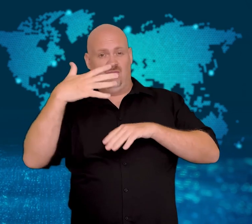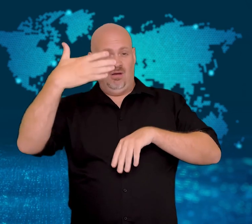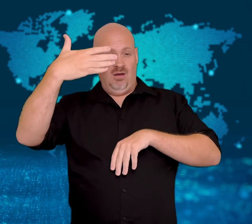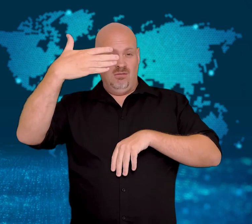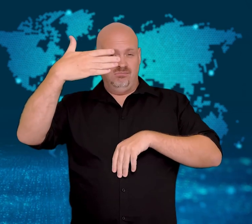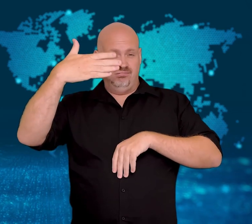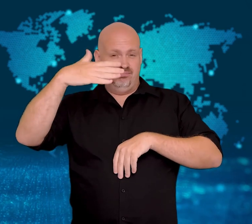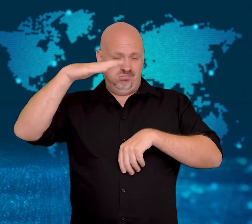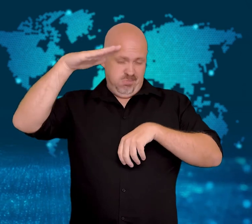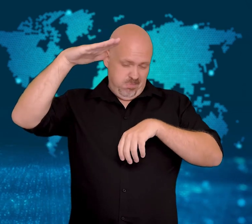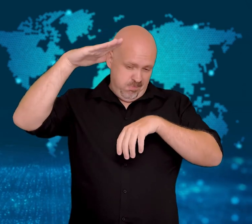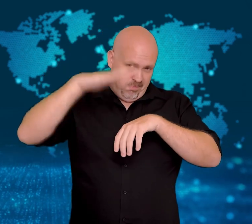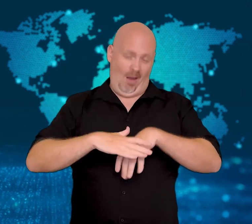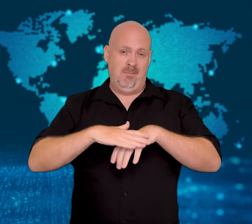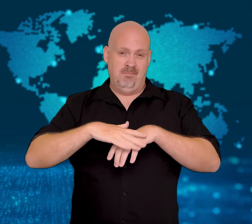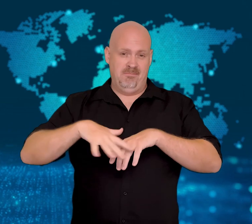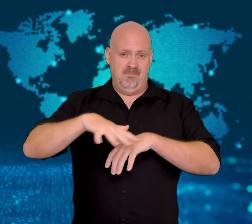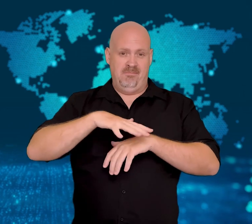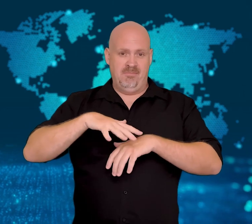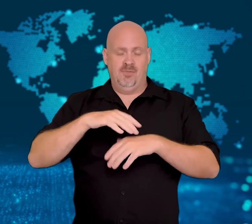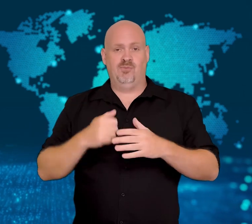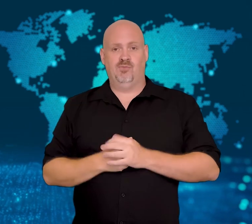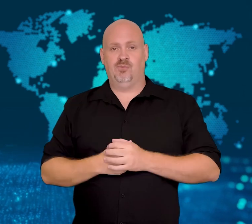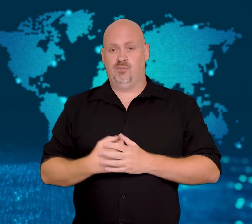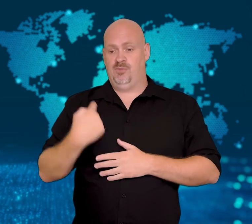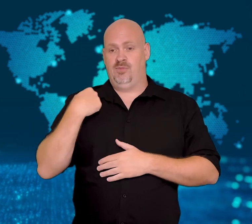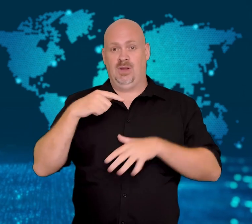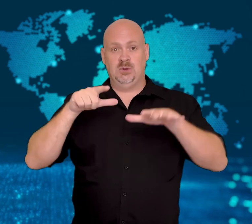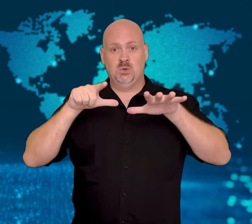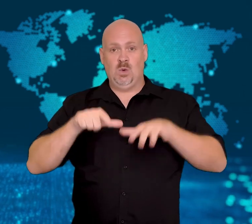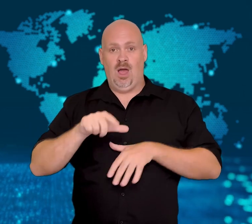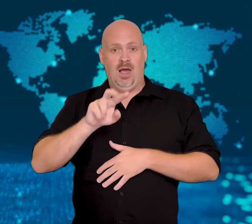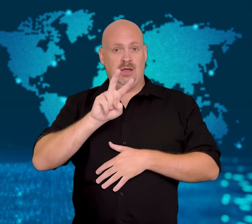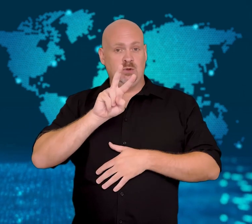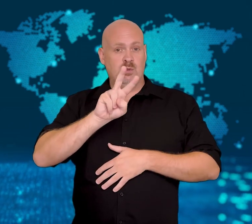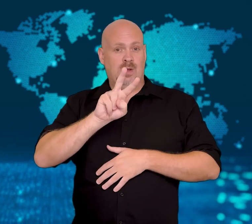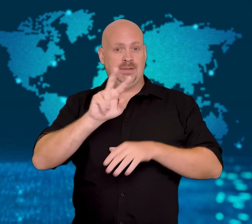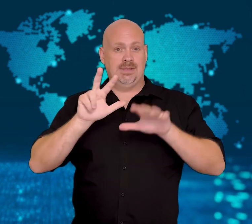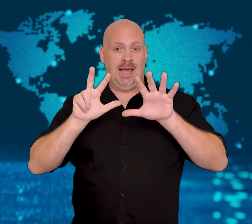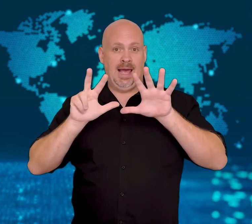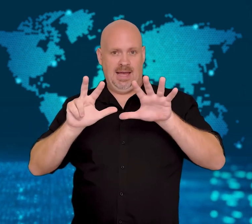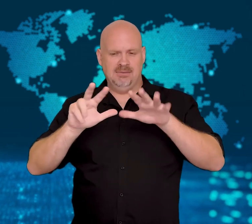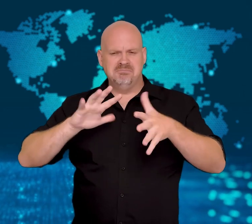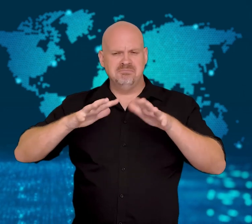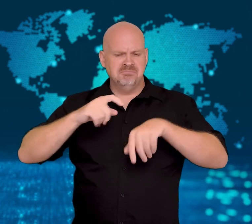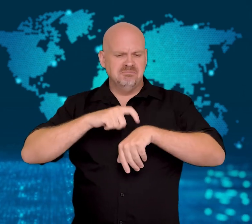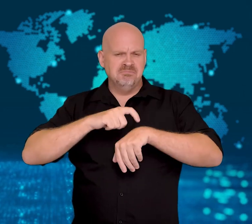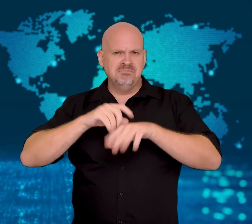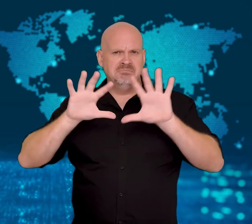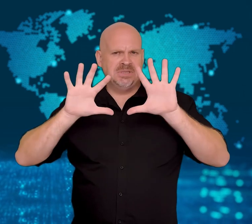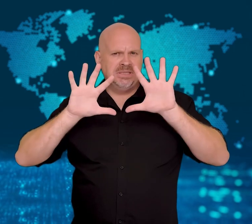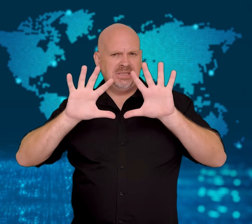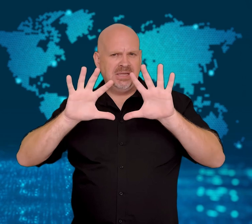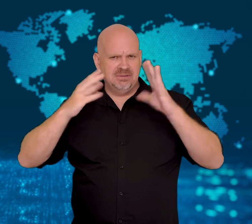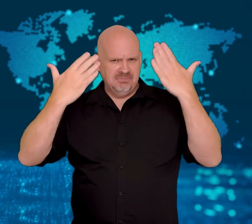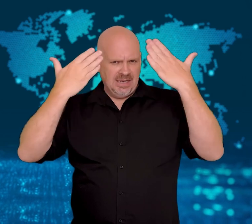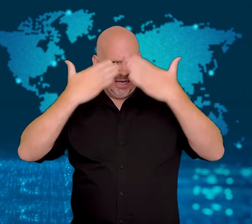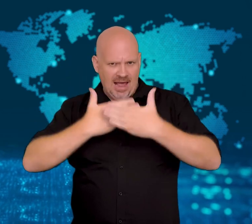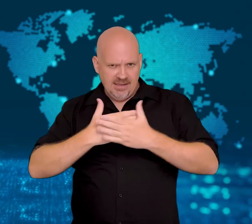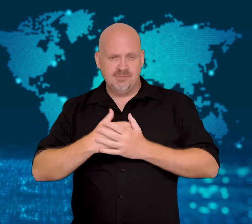On July 28th, at around 10 pm, members of the Canto-pop band were performing